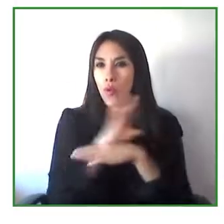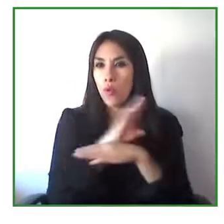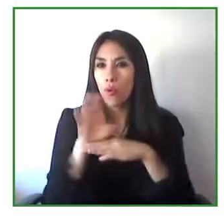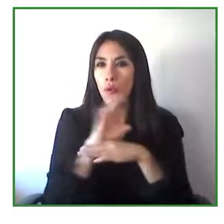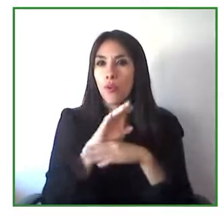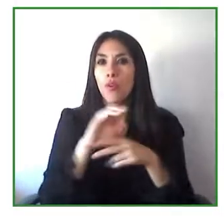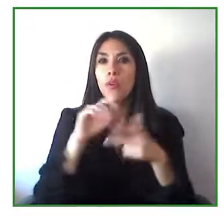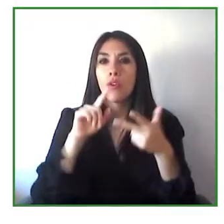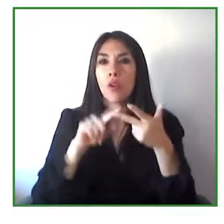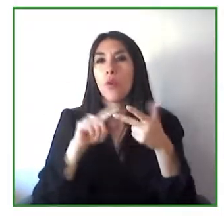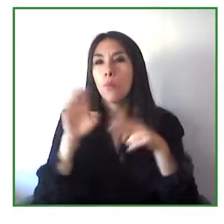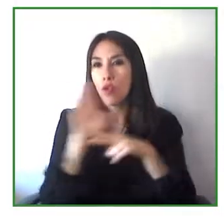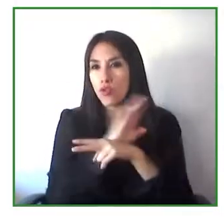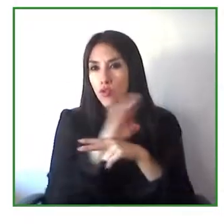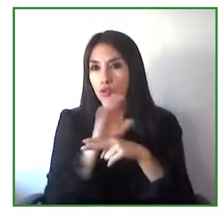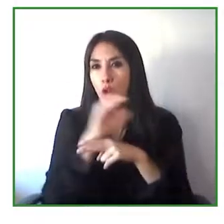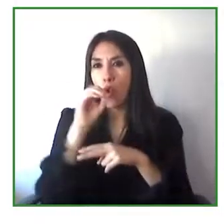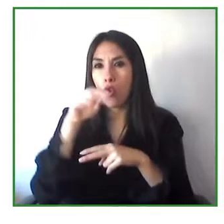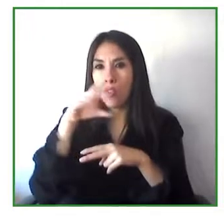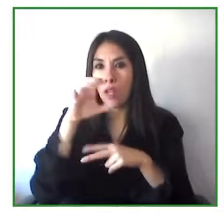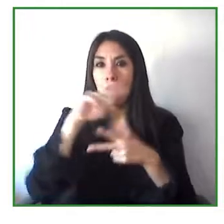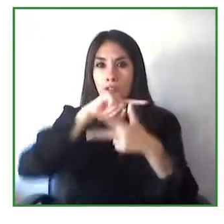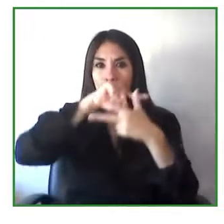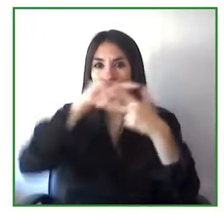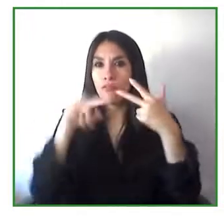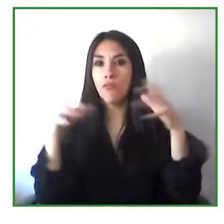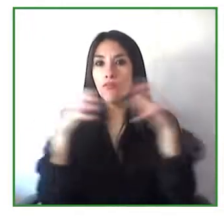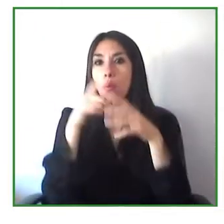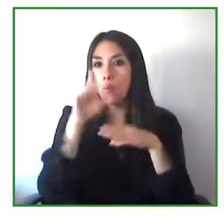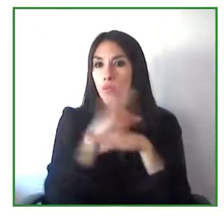most innovative techniques to reply to them on a global model,